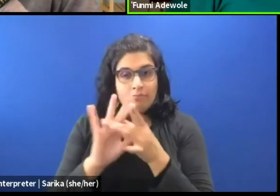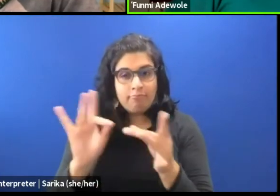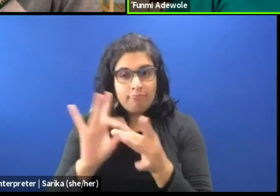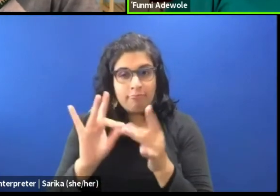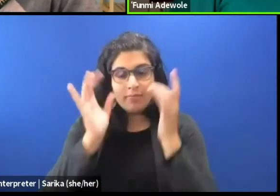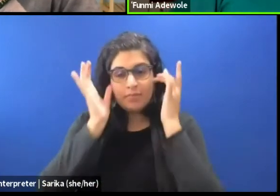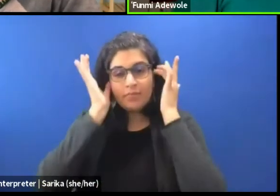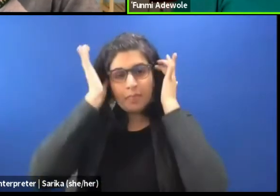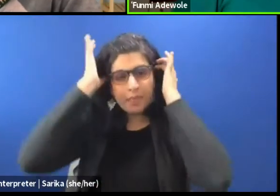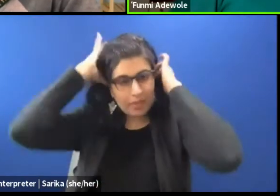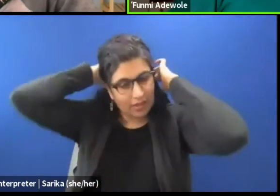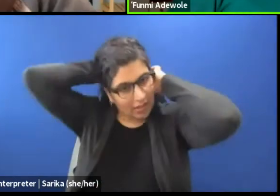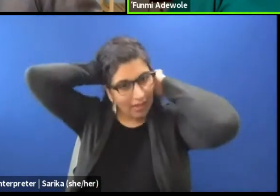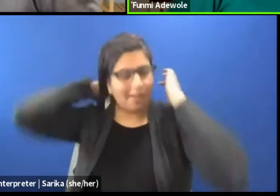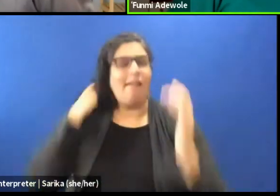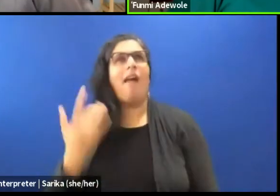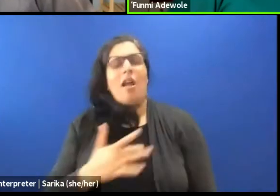it resonates with me on several levels.